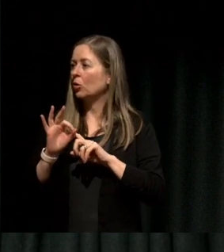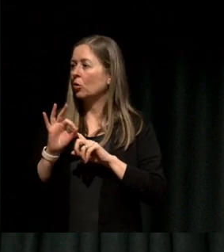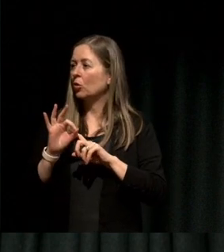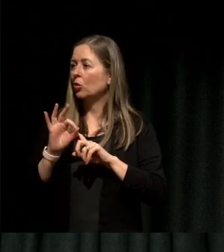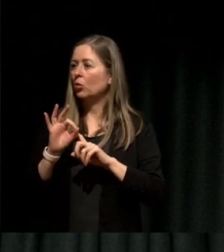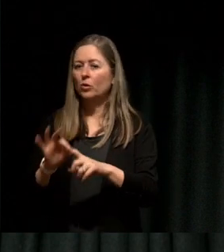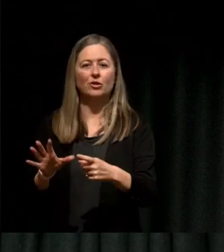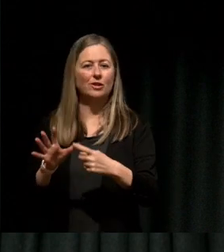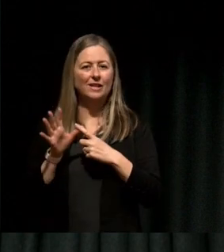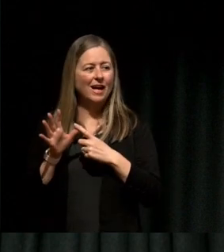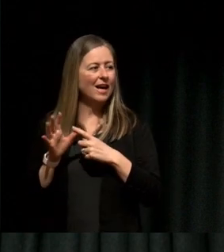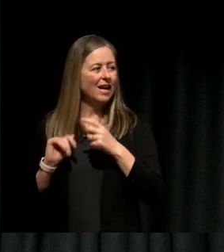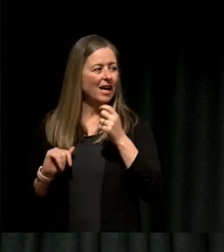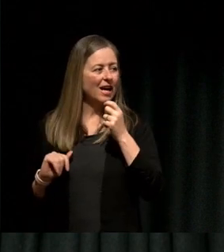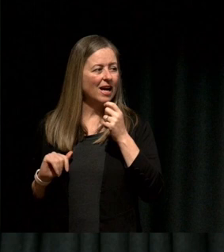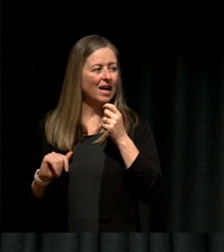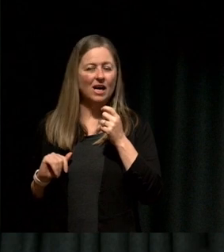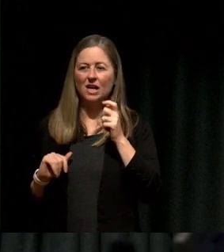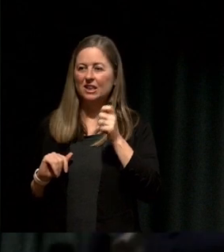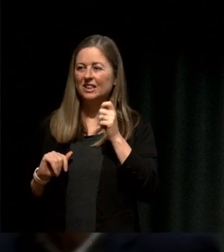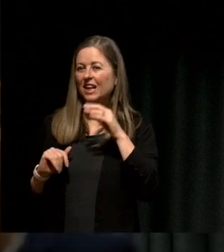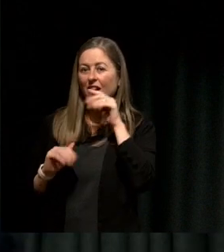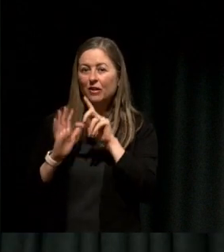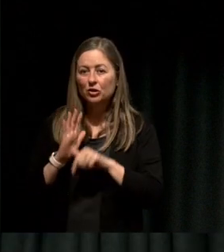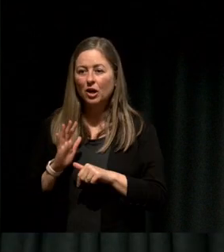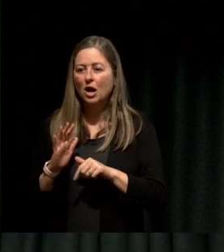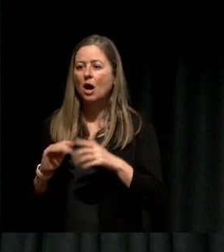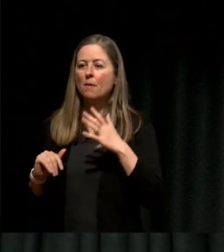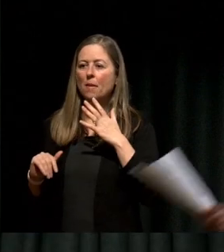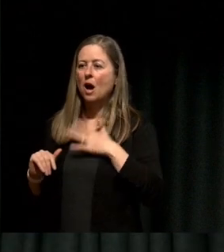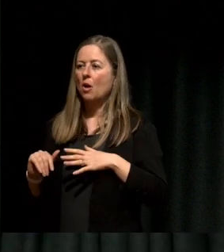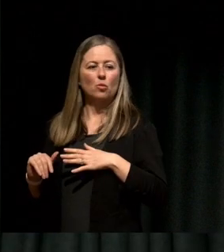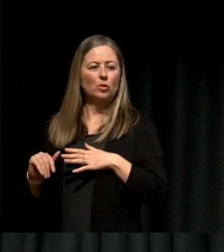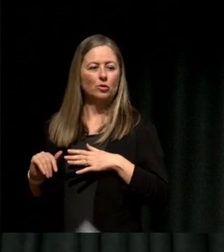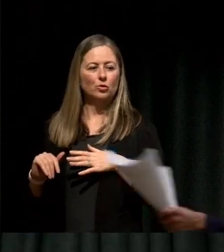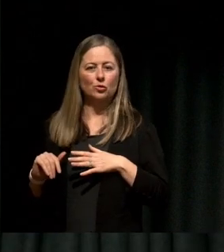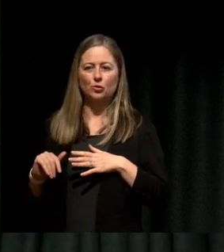I know we're running to-time with lunch and I wanted to pick someone from this section